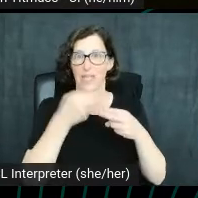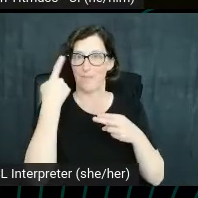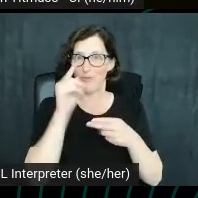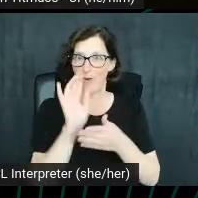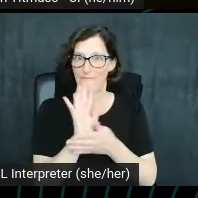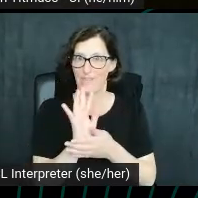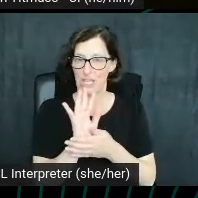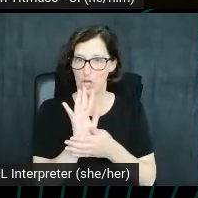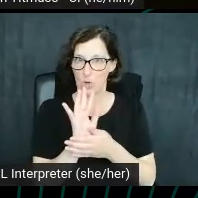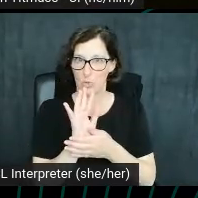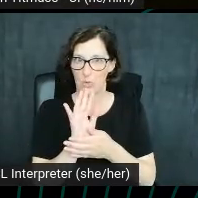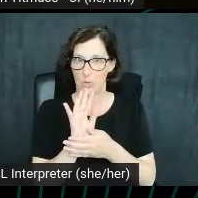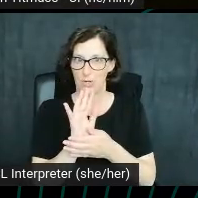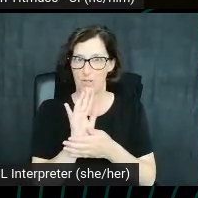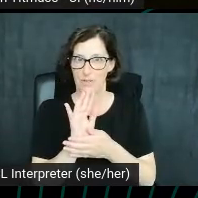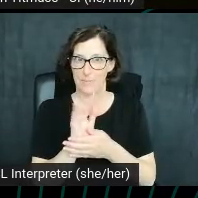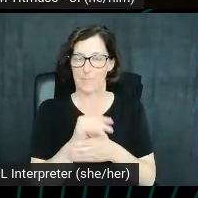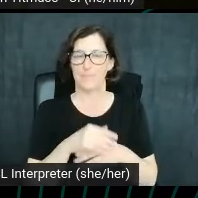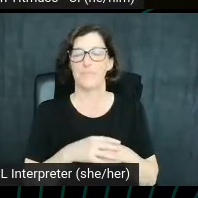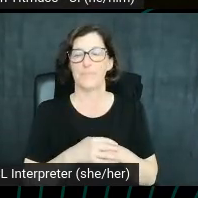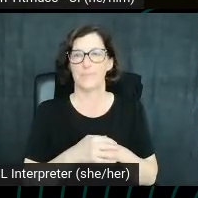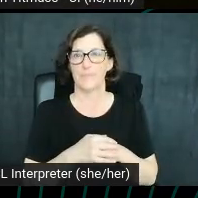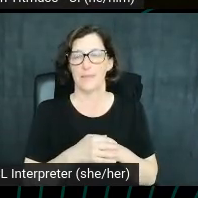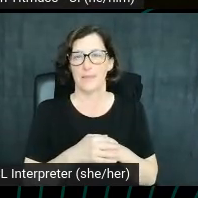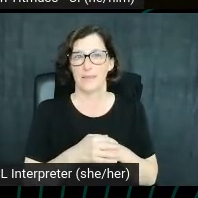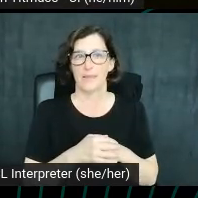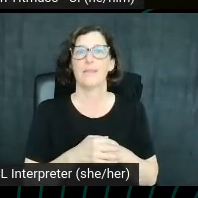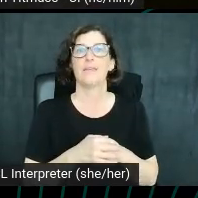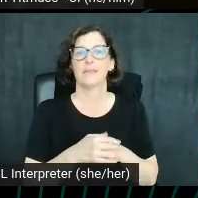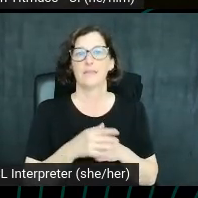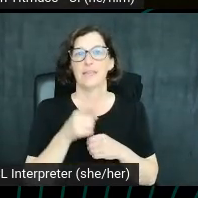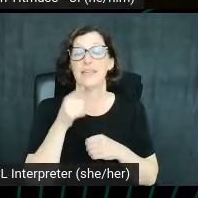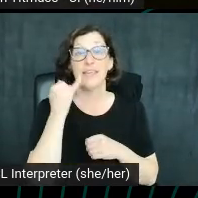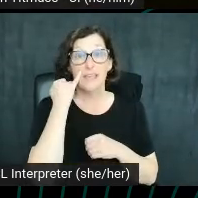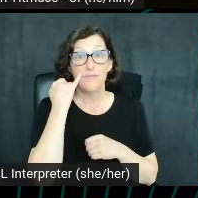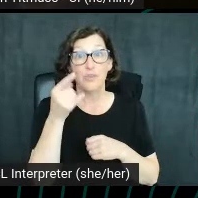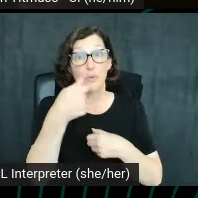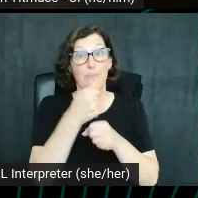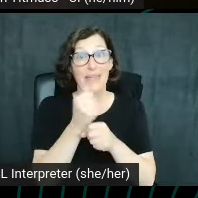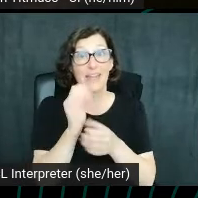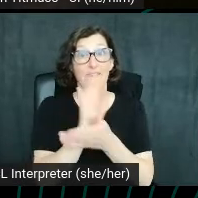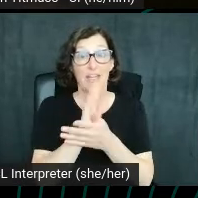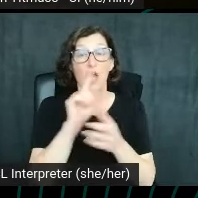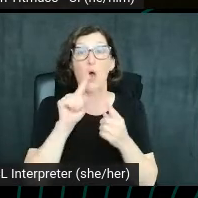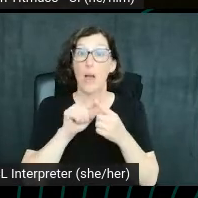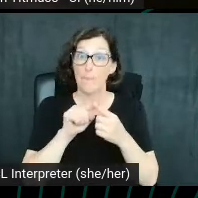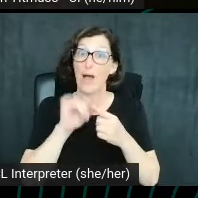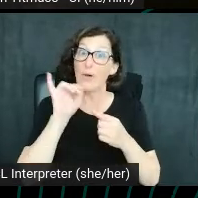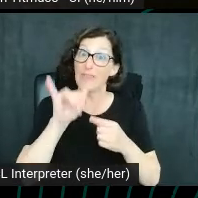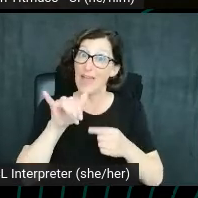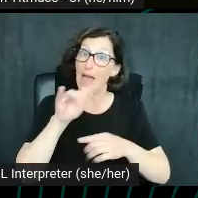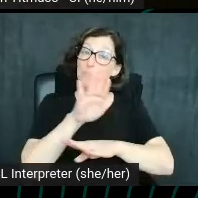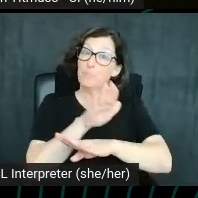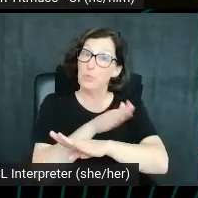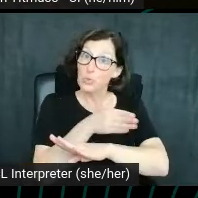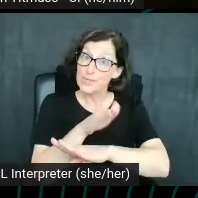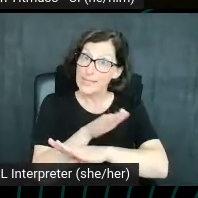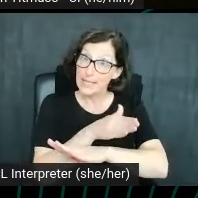I mean, this is like a bad example, if you're making a video about banana bread, but if you're making a video about Beethoven Symphony Number 5, a full concert,